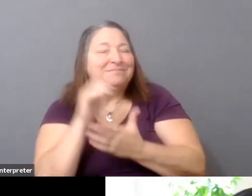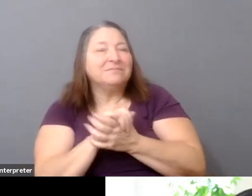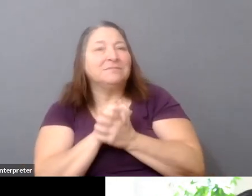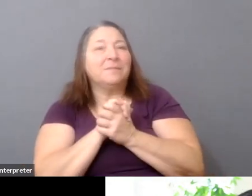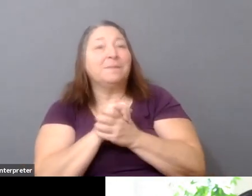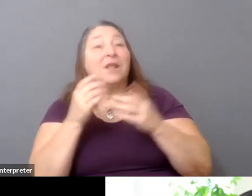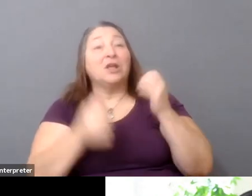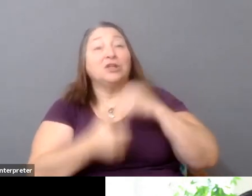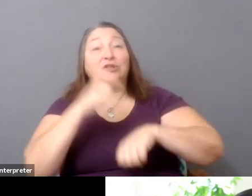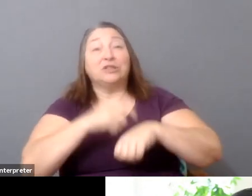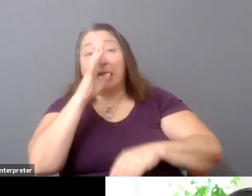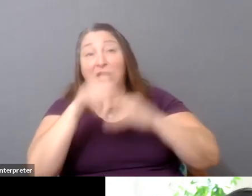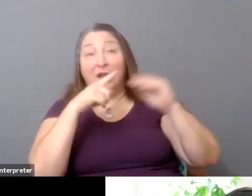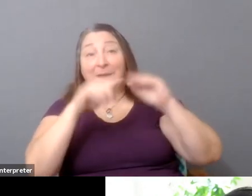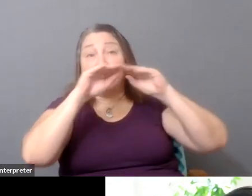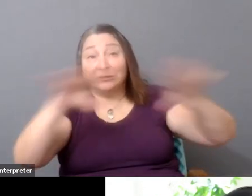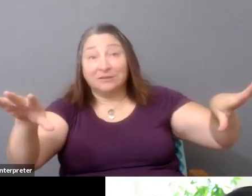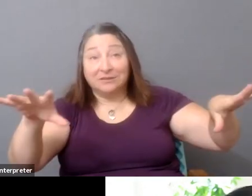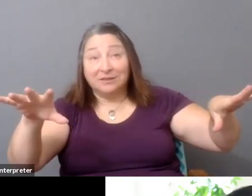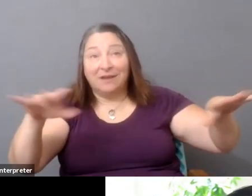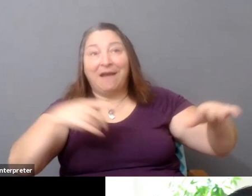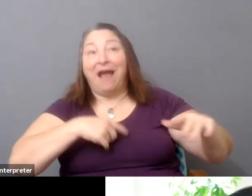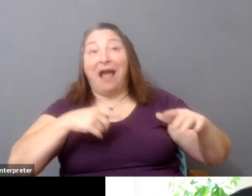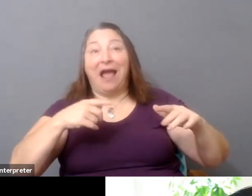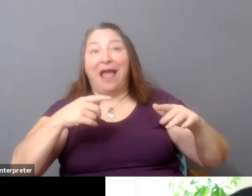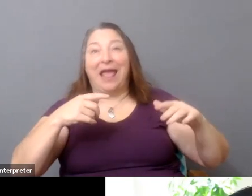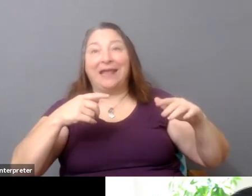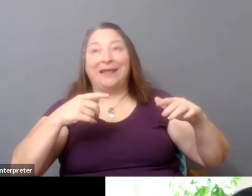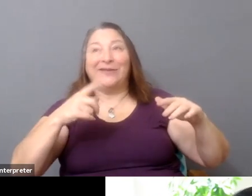I frame it at the very top about why it's so important,